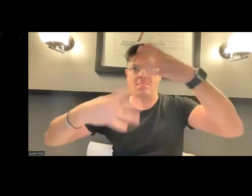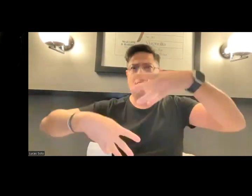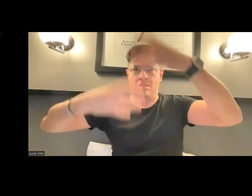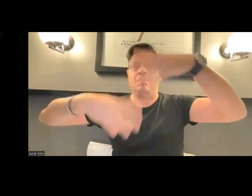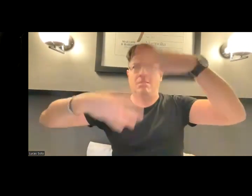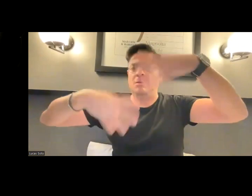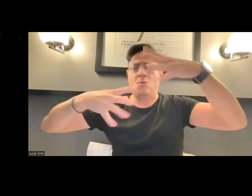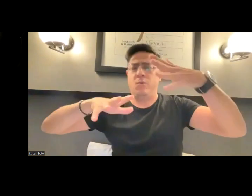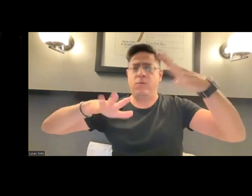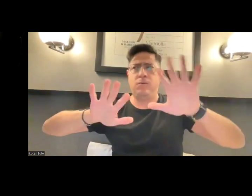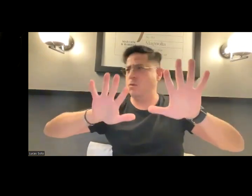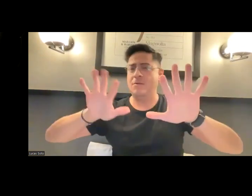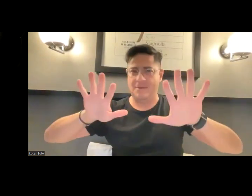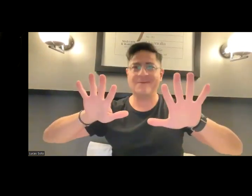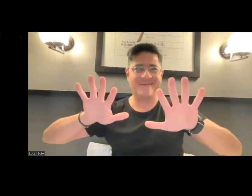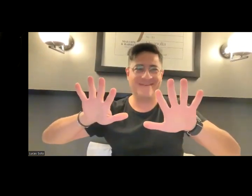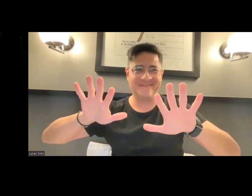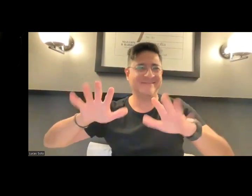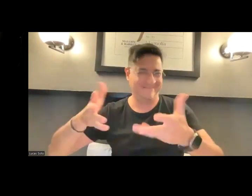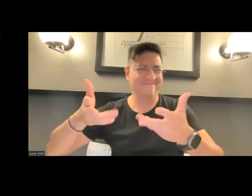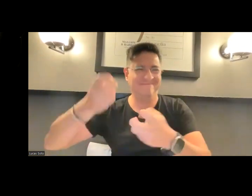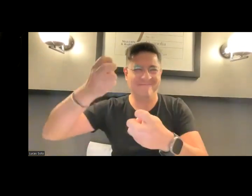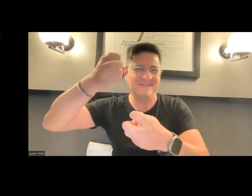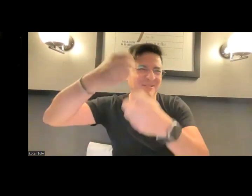then I see a long string of captions, and it is difficult to